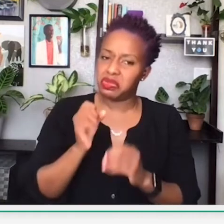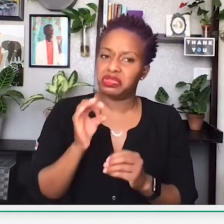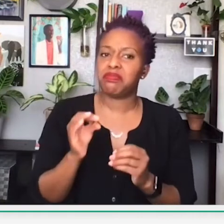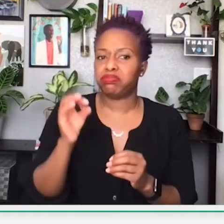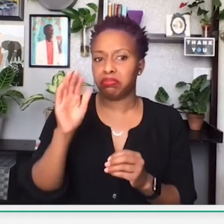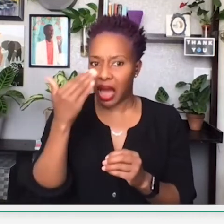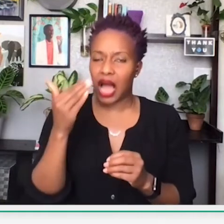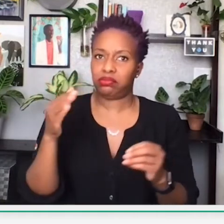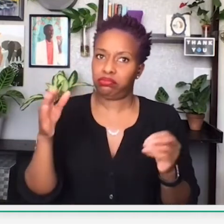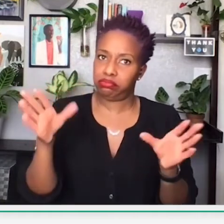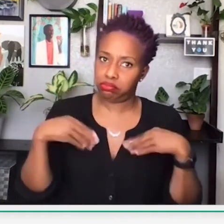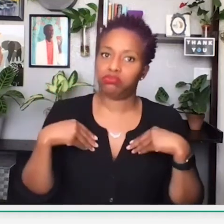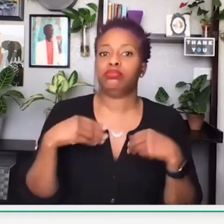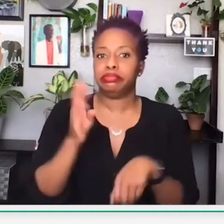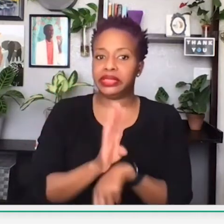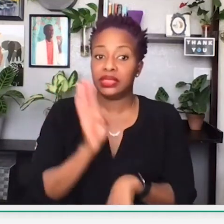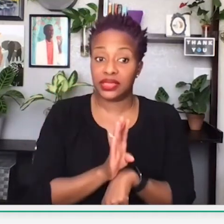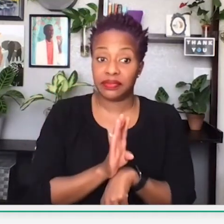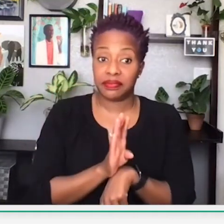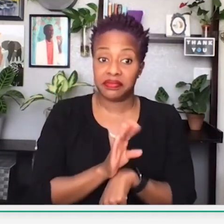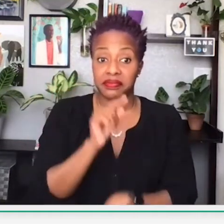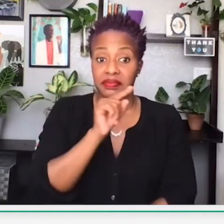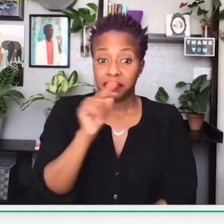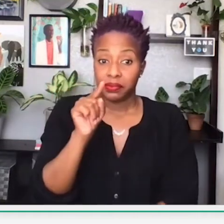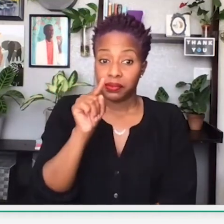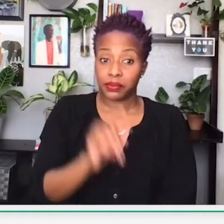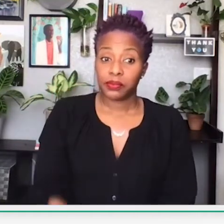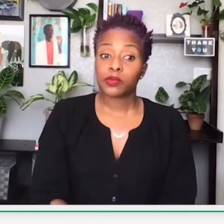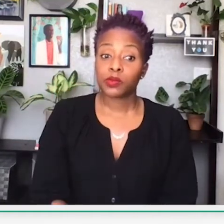the COVID-19 crisis has wiped out nearly half of black small businesses.